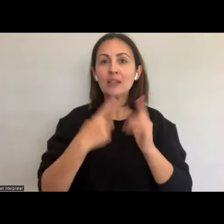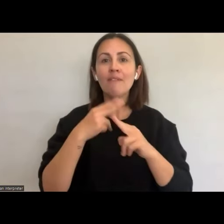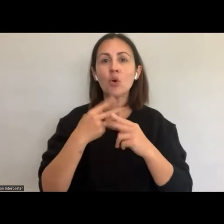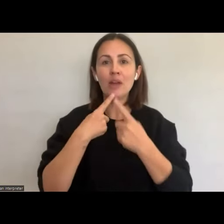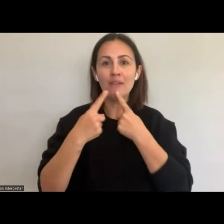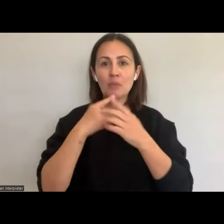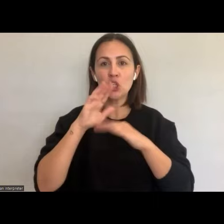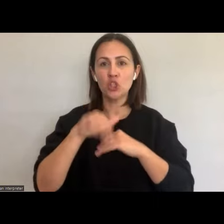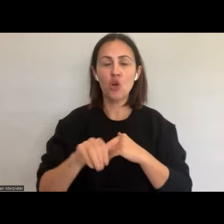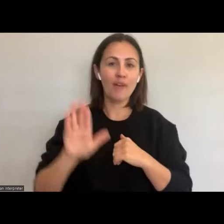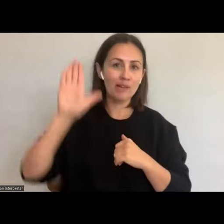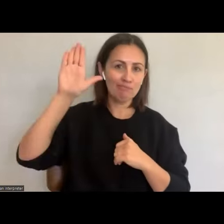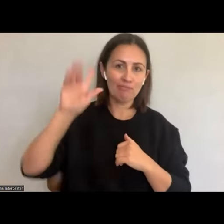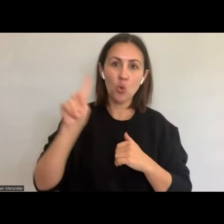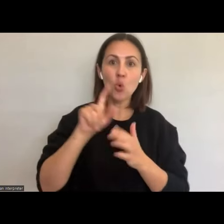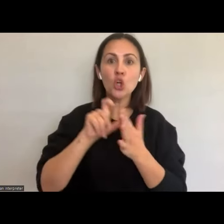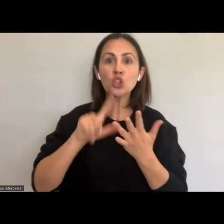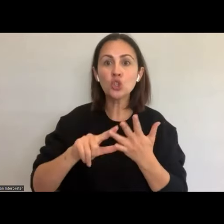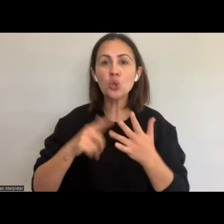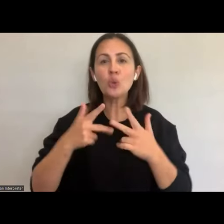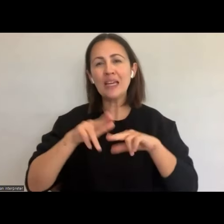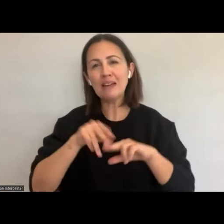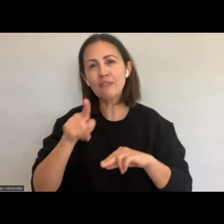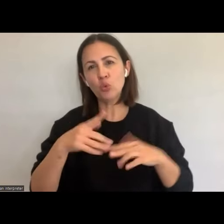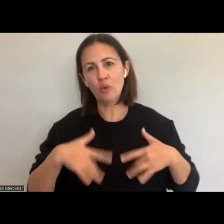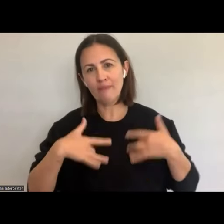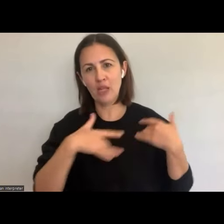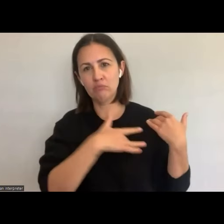send the message in our chat and we can follow up with you after the event.